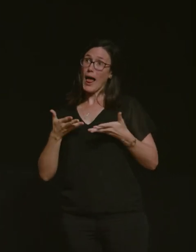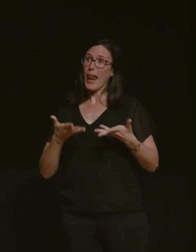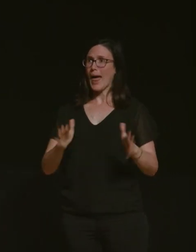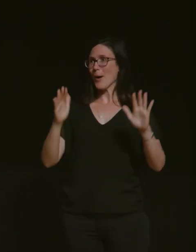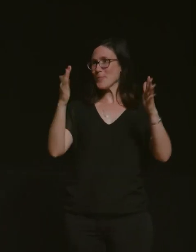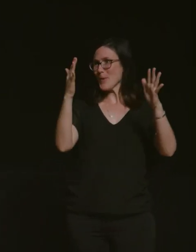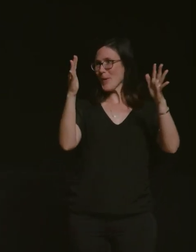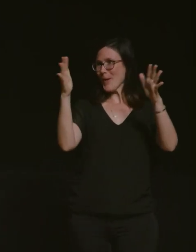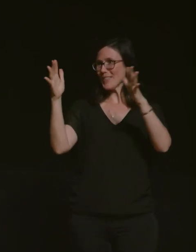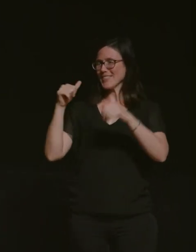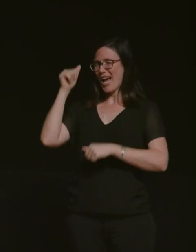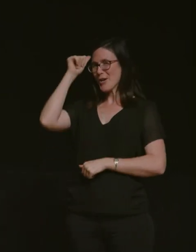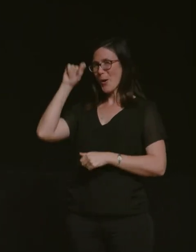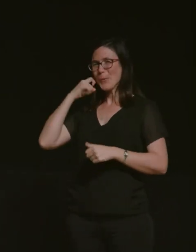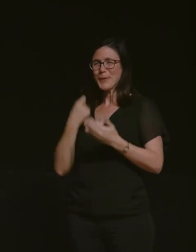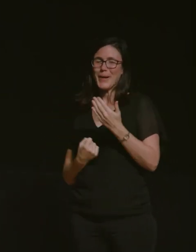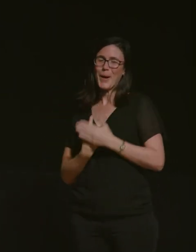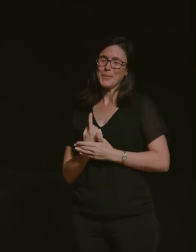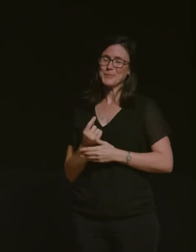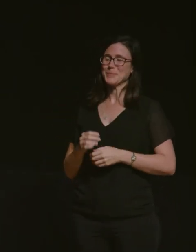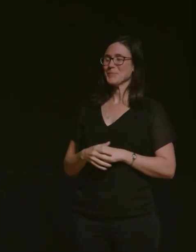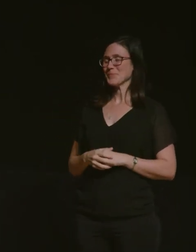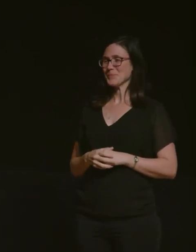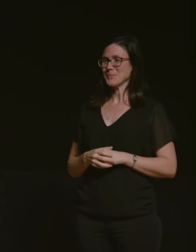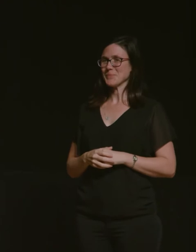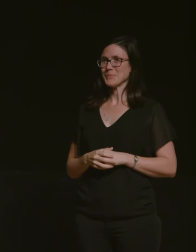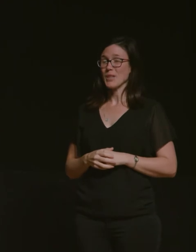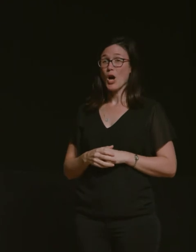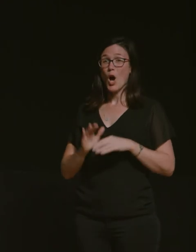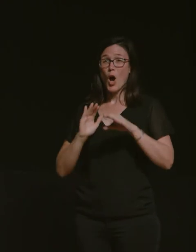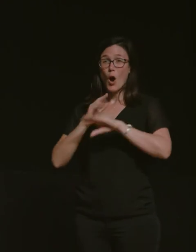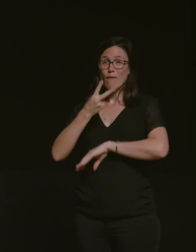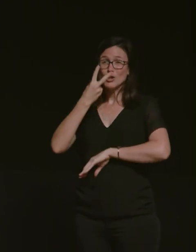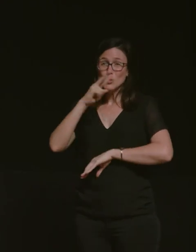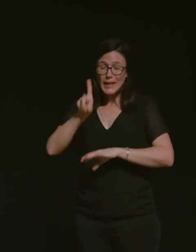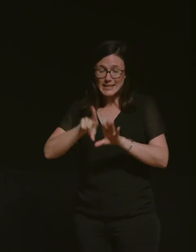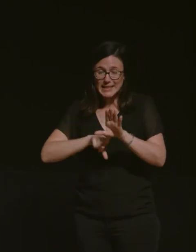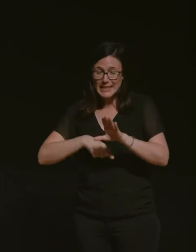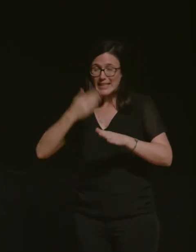because i knew that was going to happen she has over 20 years of riding experience jules has